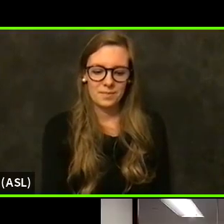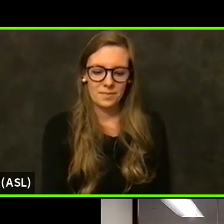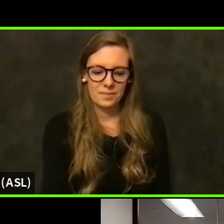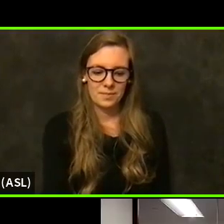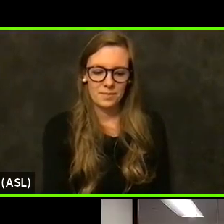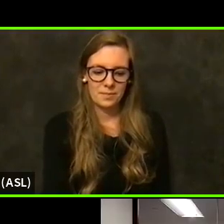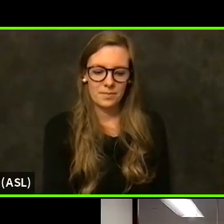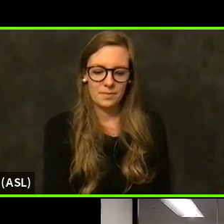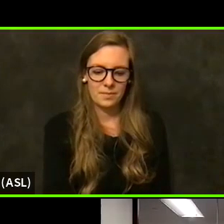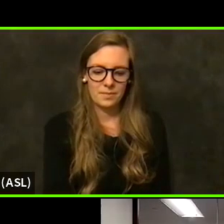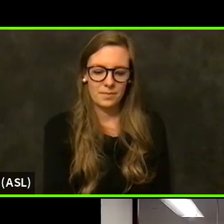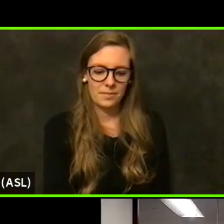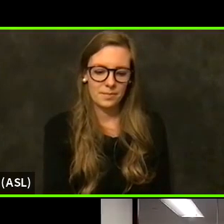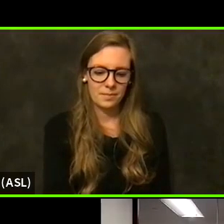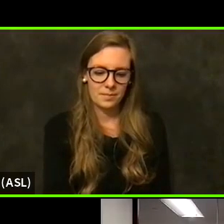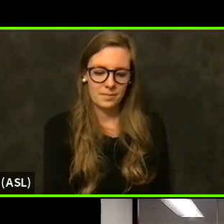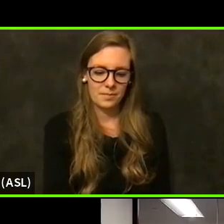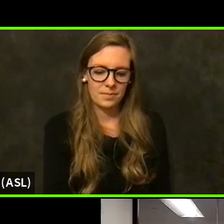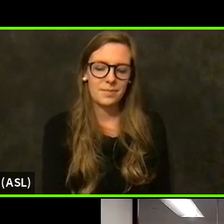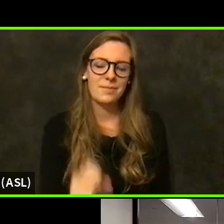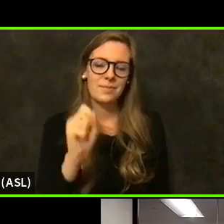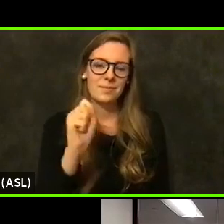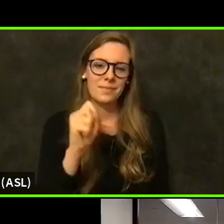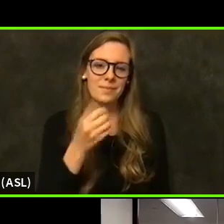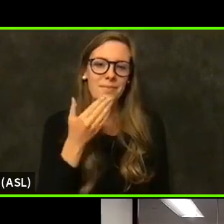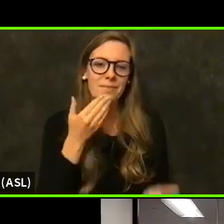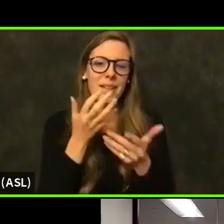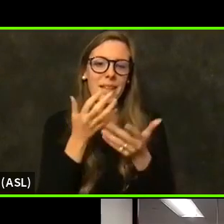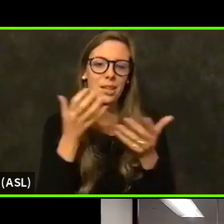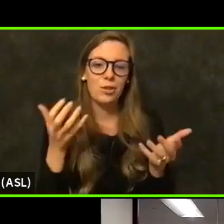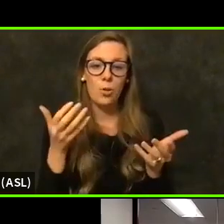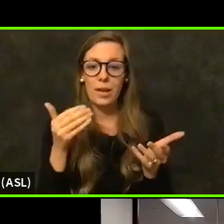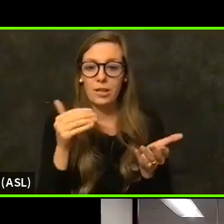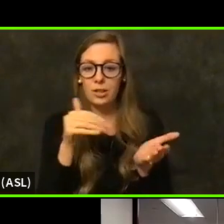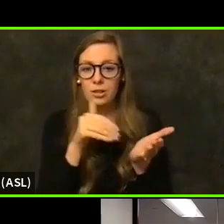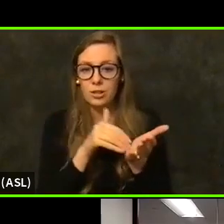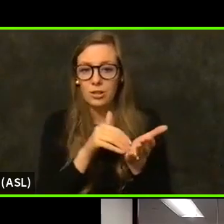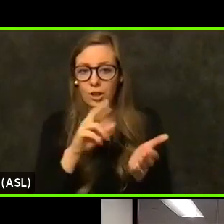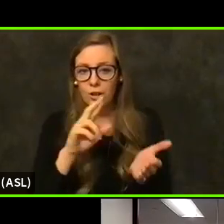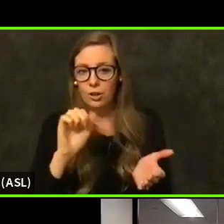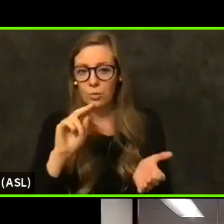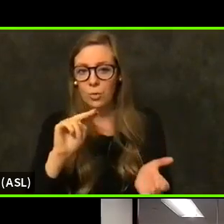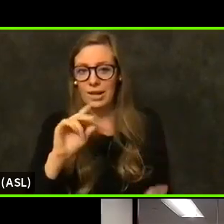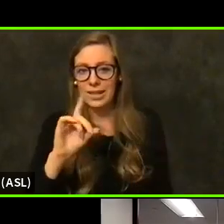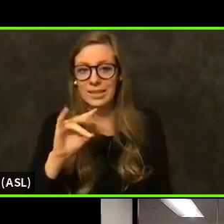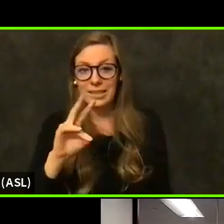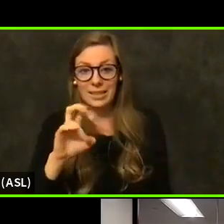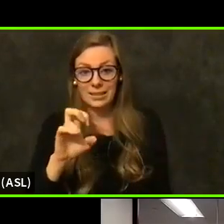Thank you so much. And I'm wondering if Dr. Kennedy would like to share a little bit about how things are going over there at St.